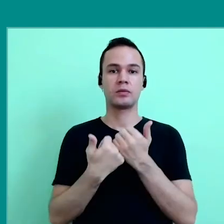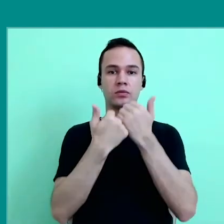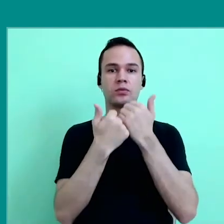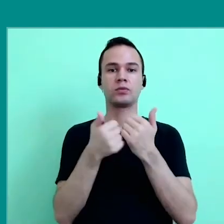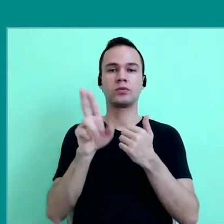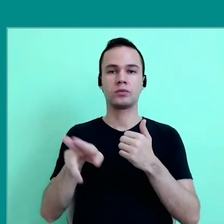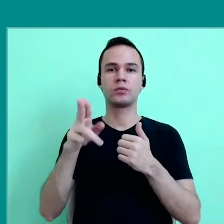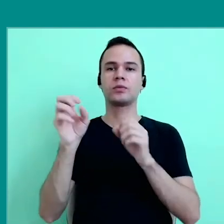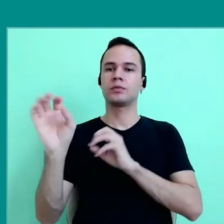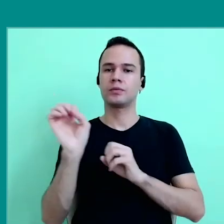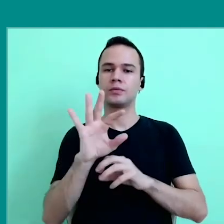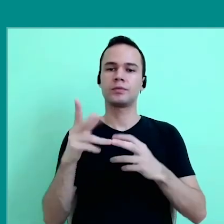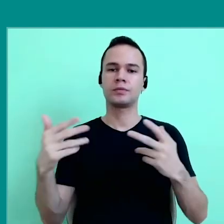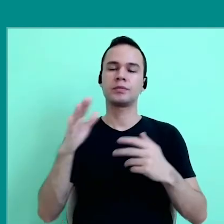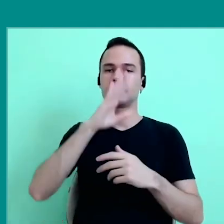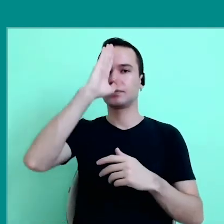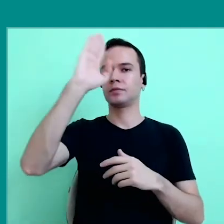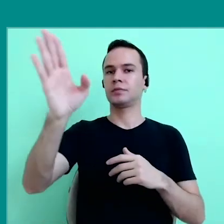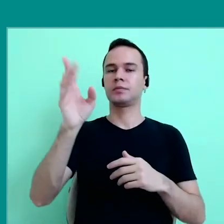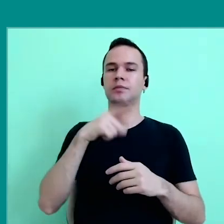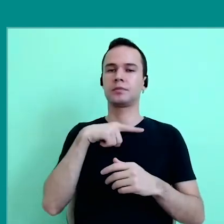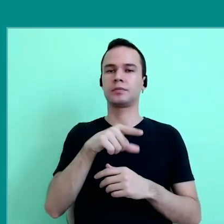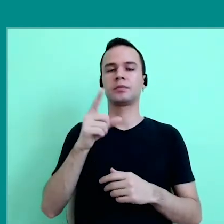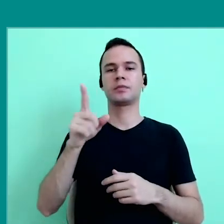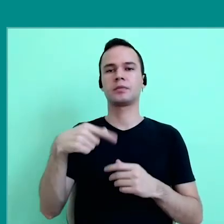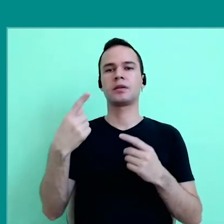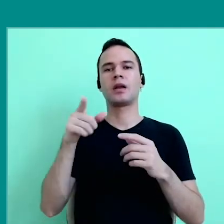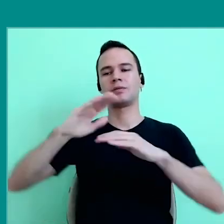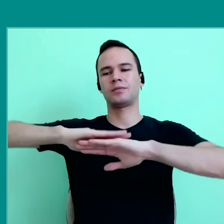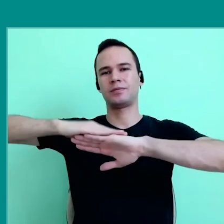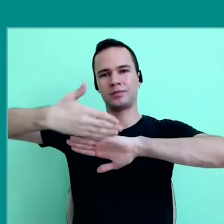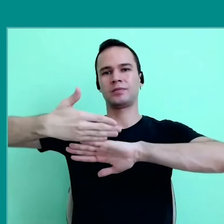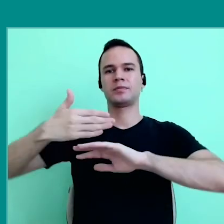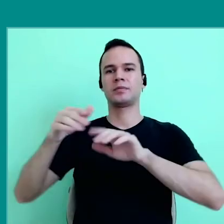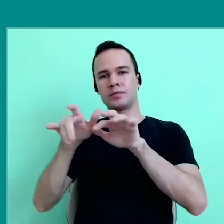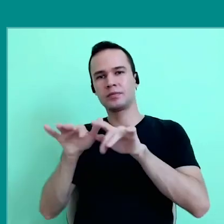of educational tools, especially since the introduction of notebooks and cell phones.